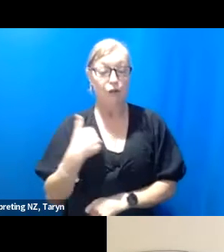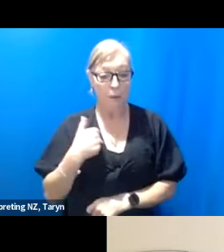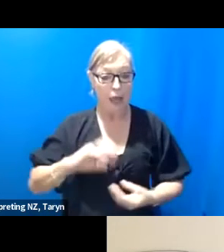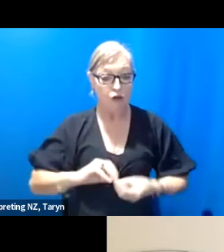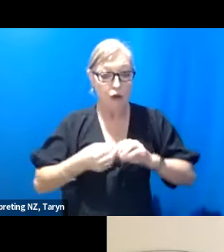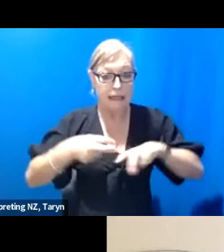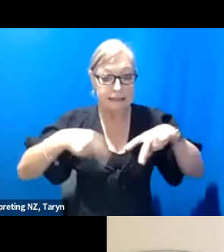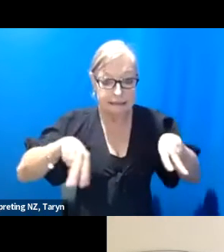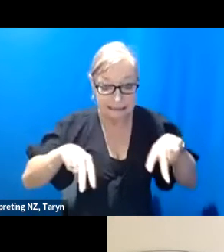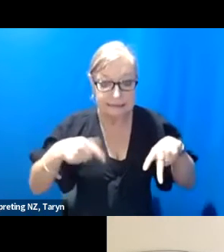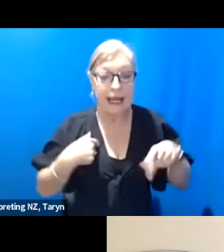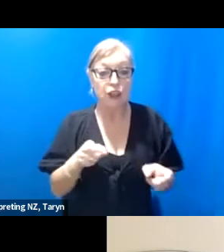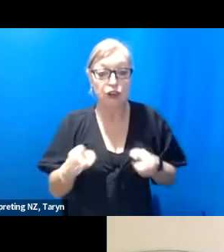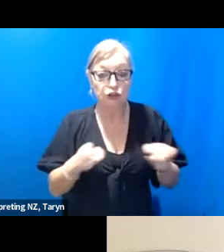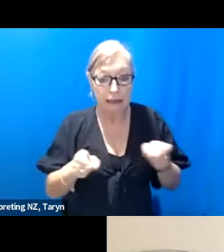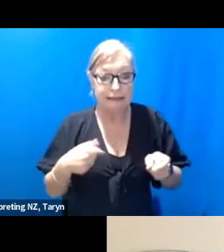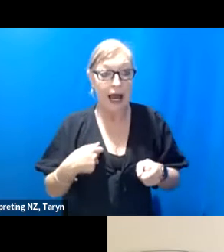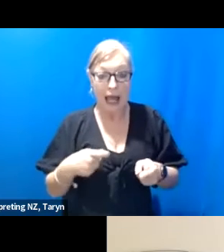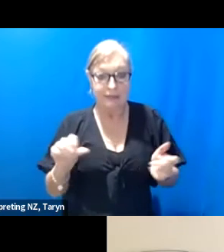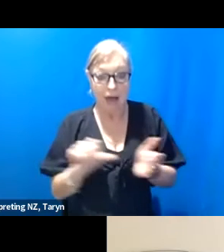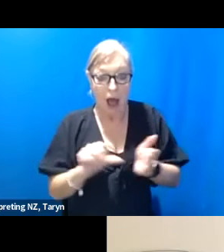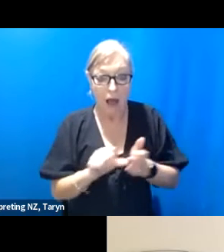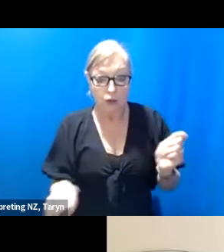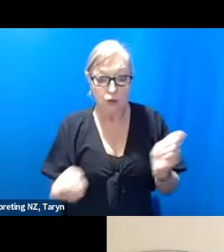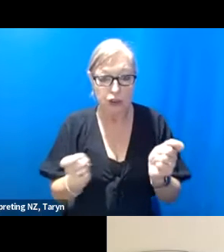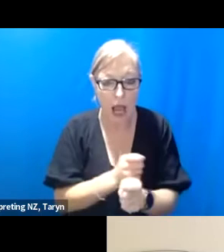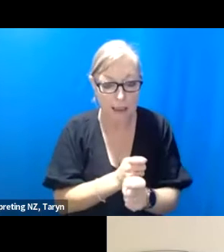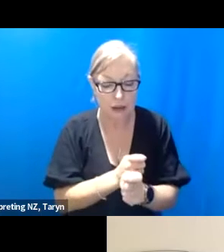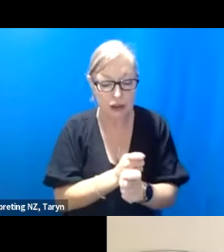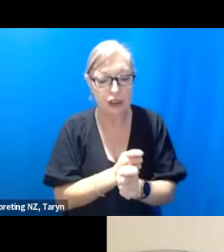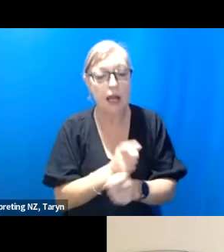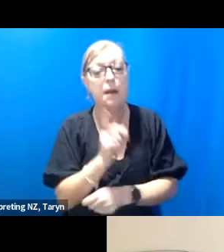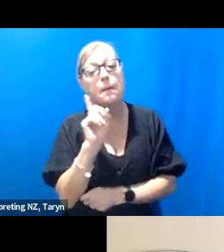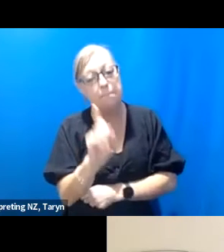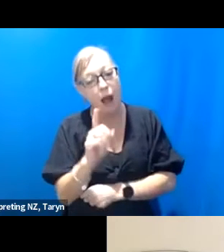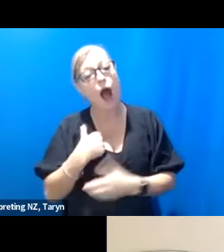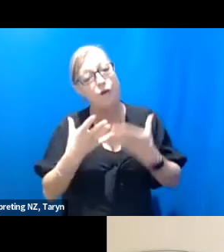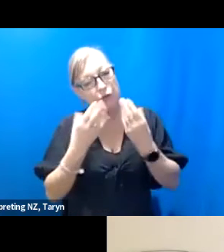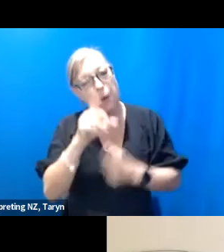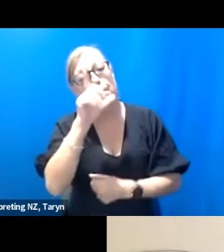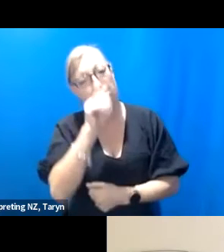it's not easy maybe to completely change material but I've learned it's possible and